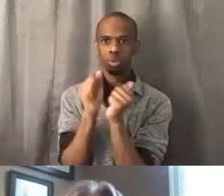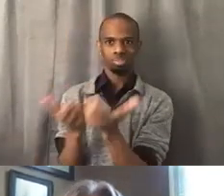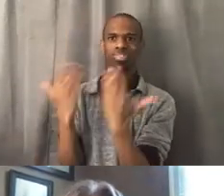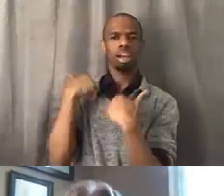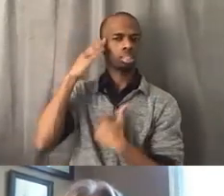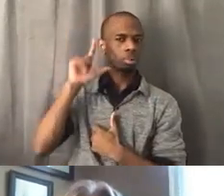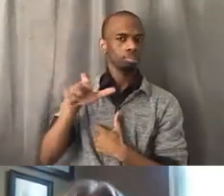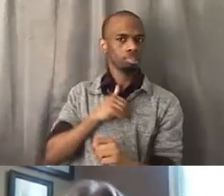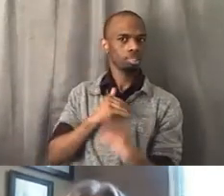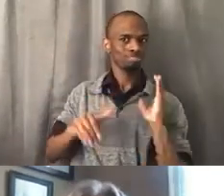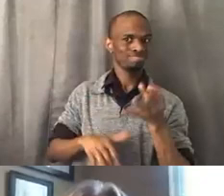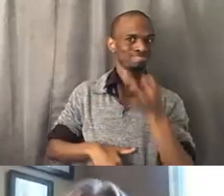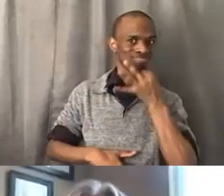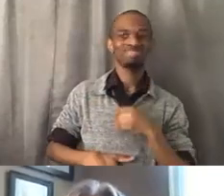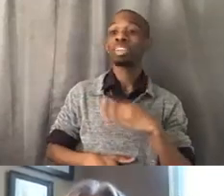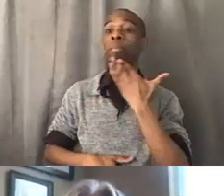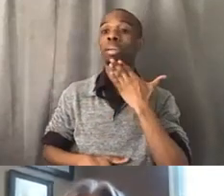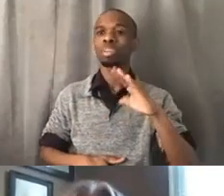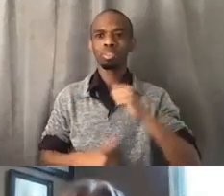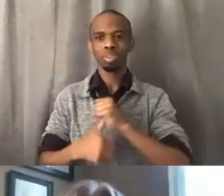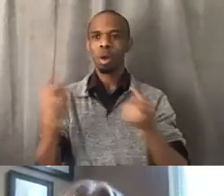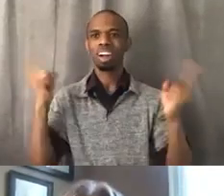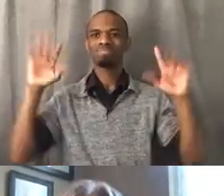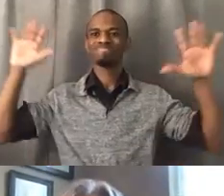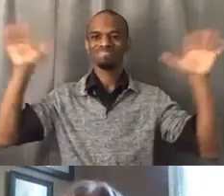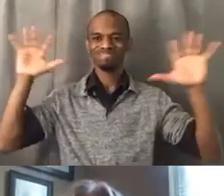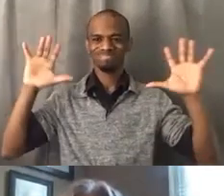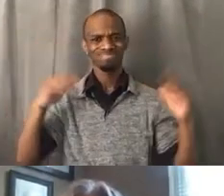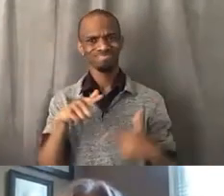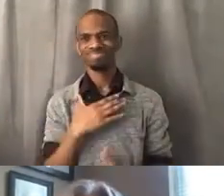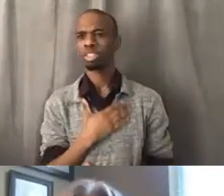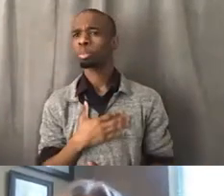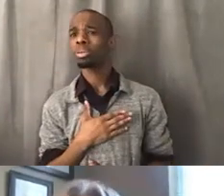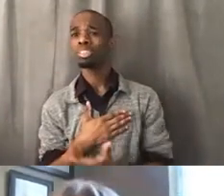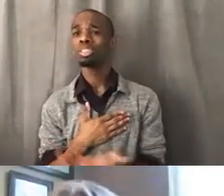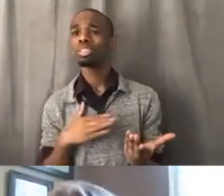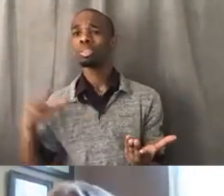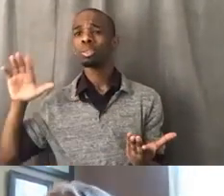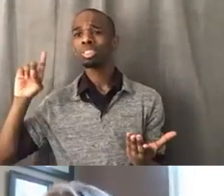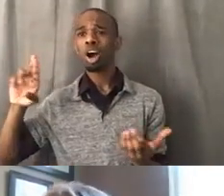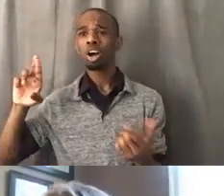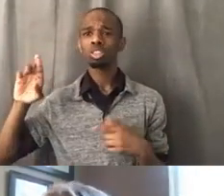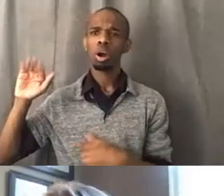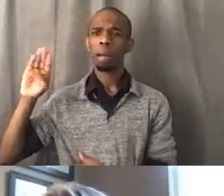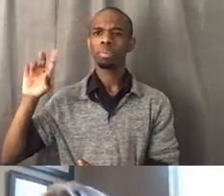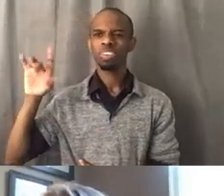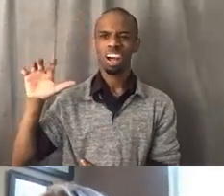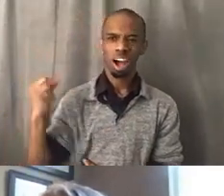Thank you everybody. [Saba] Appreciate you, Dr. Abdullah, thank you for all your work. Appreciate y'all.